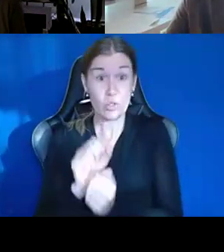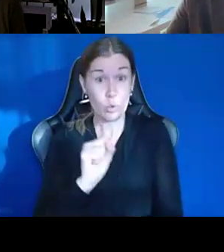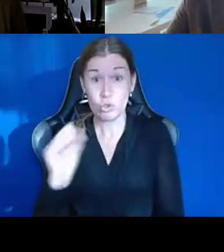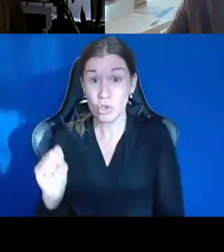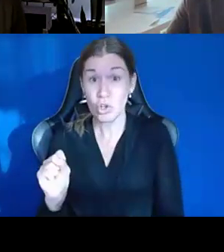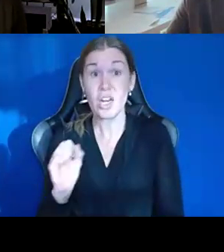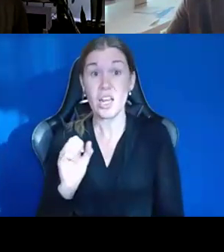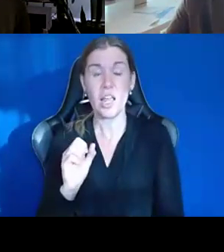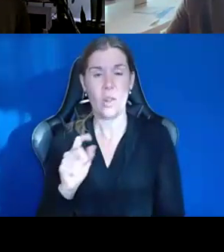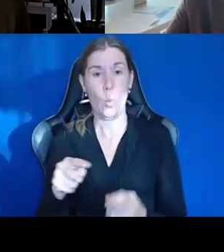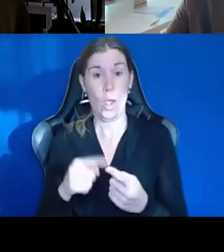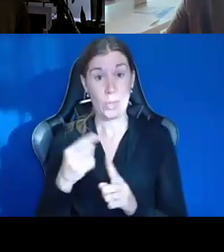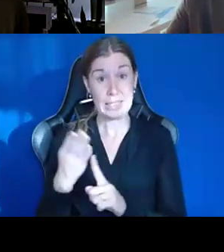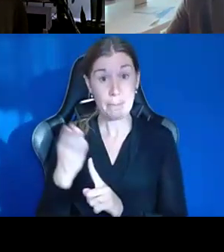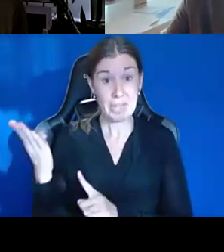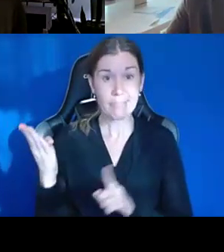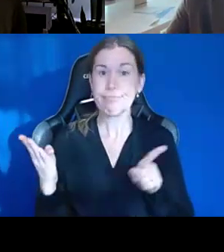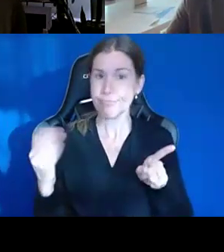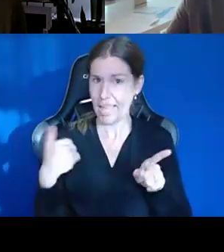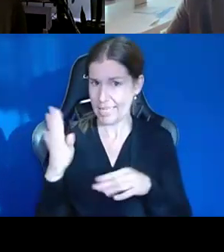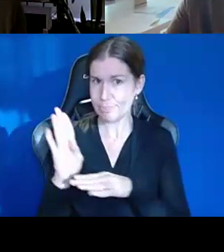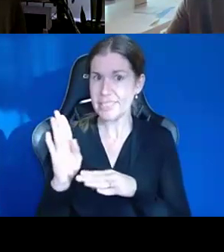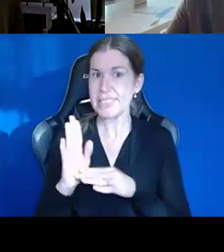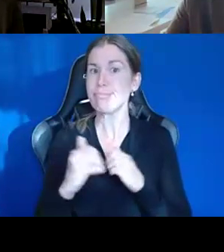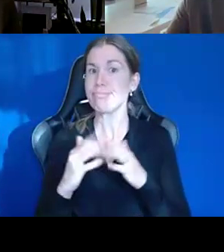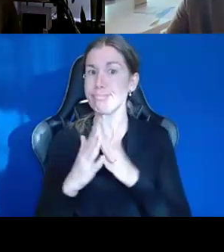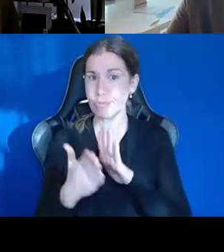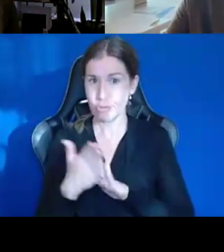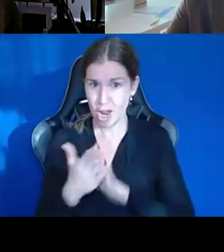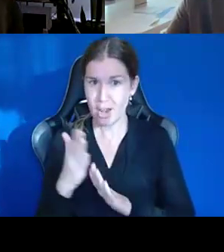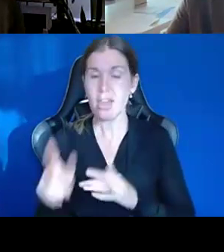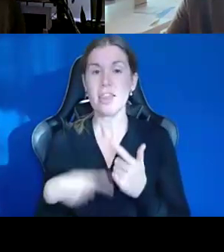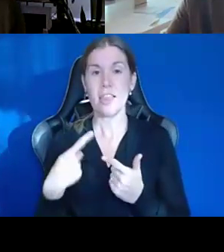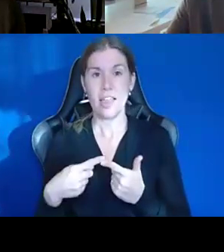So, once we submit that Shawn does have his business up and going, he will Molly can explain